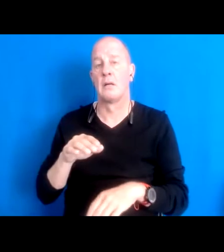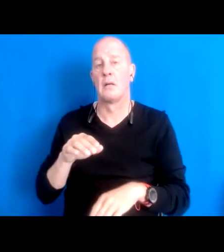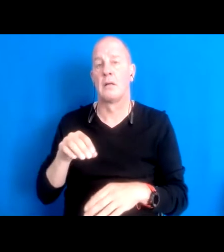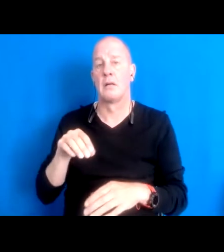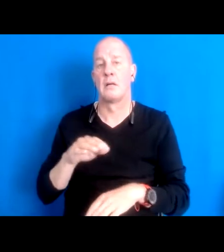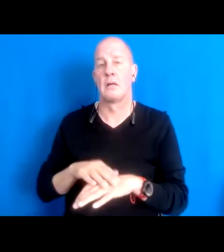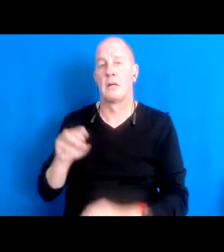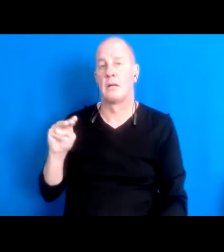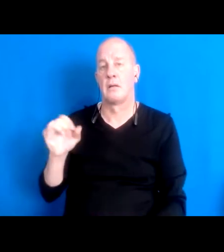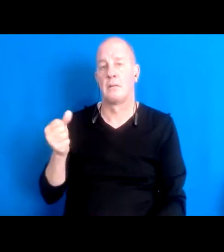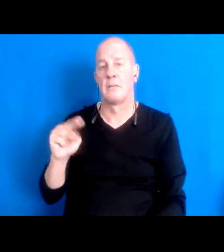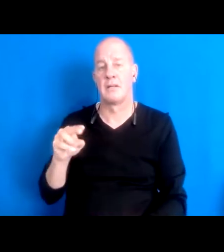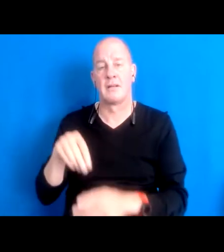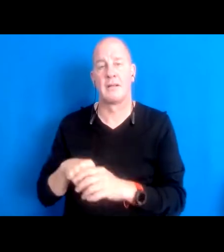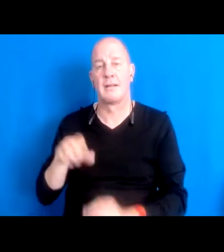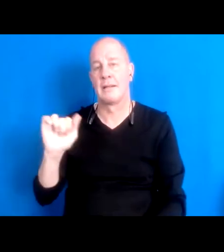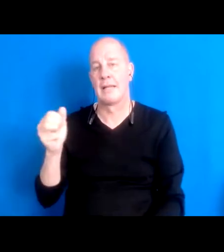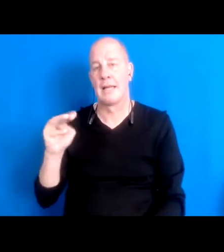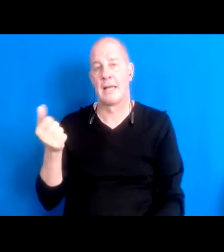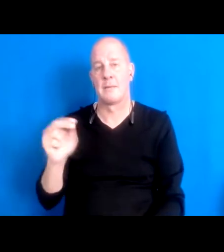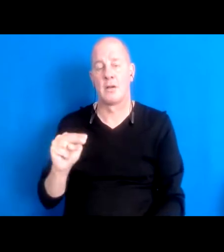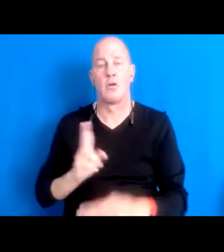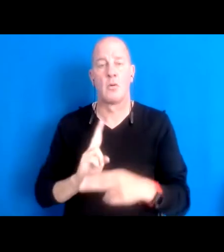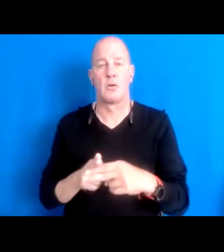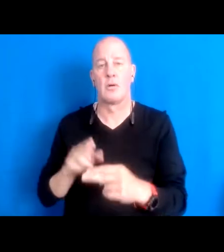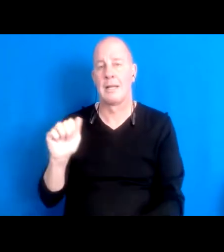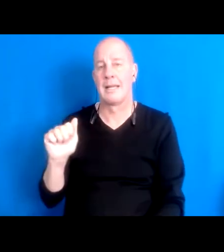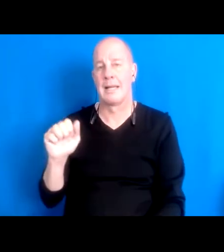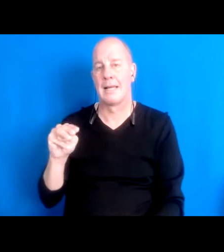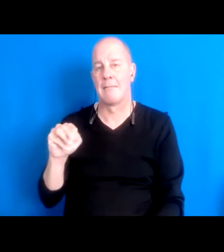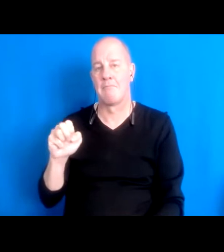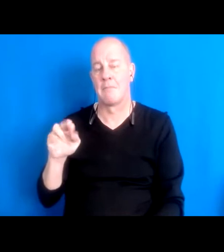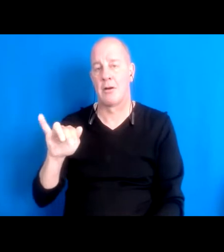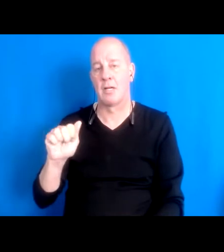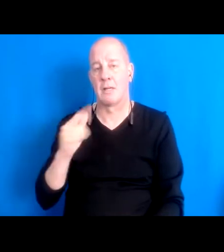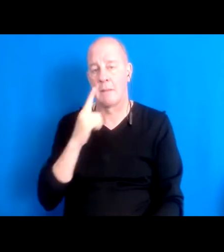15:55:59 little America, America on the monkey river, my grandparents were missionaries that